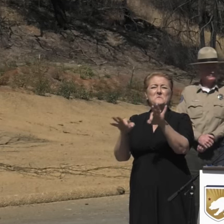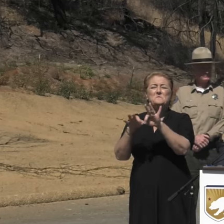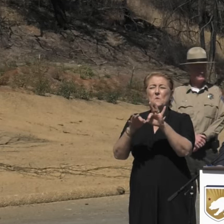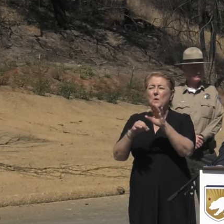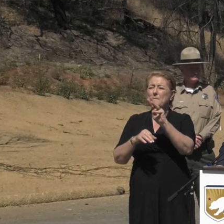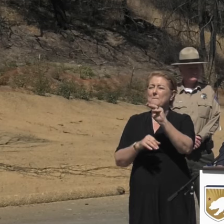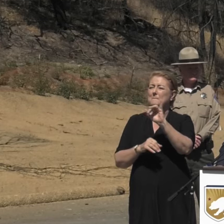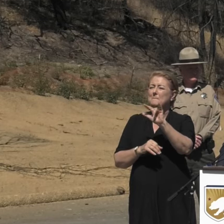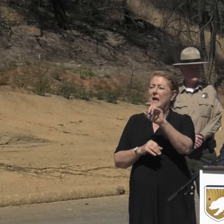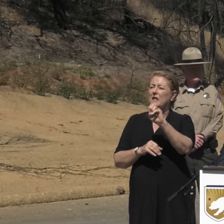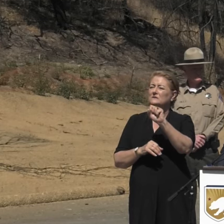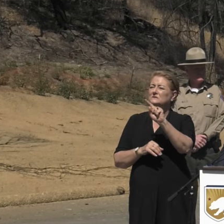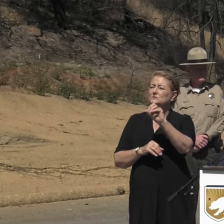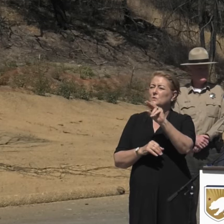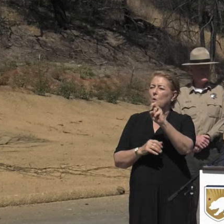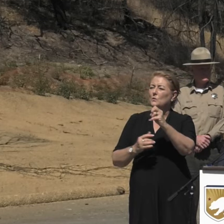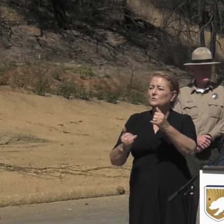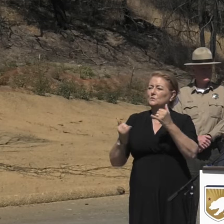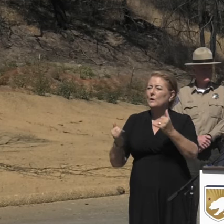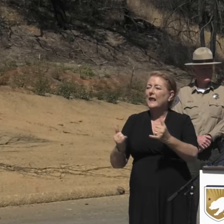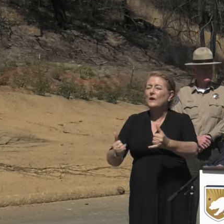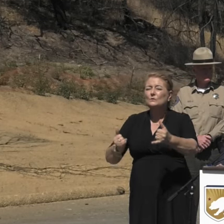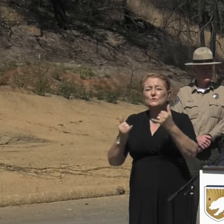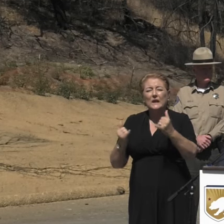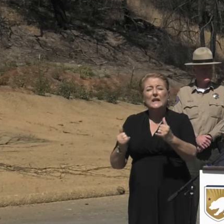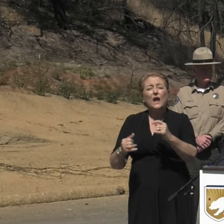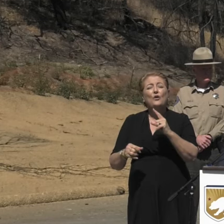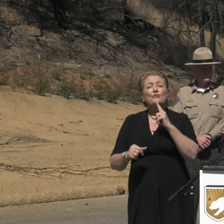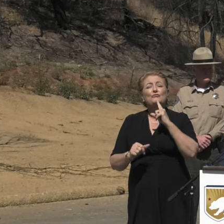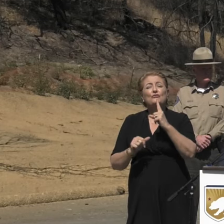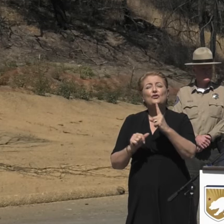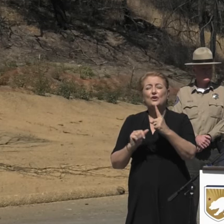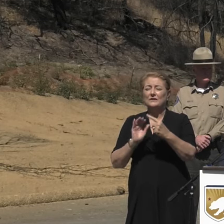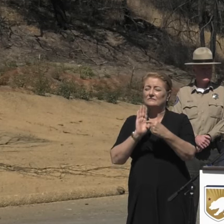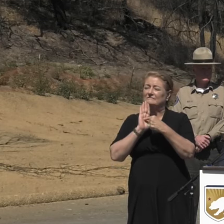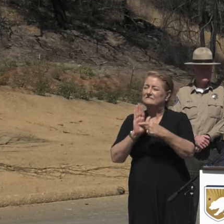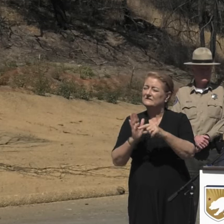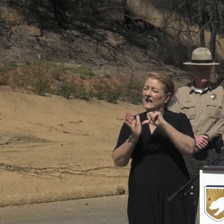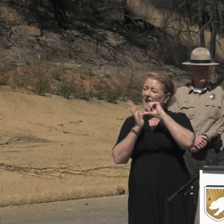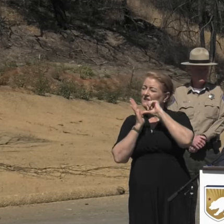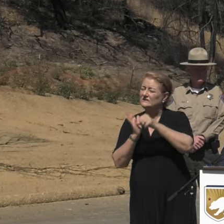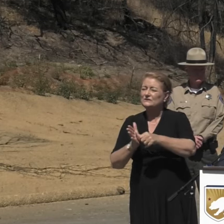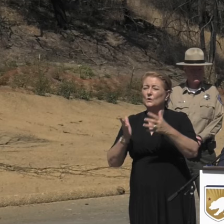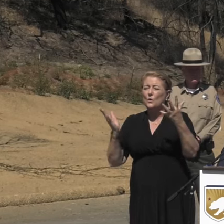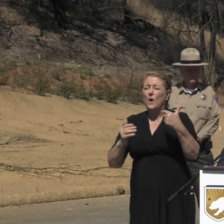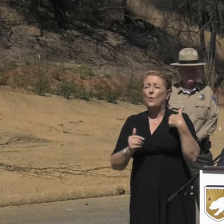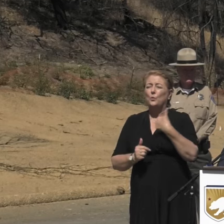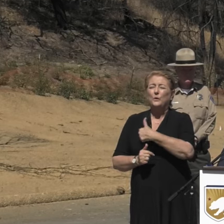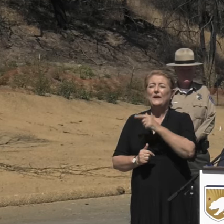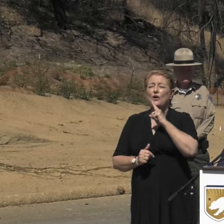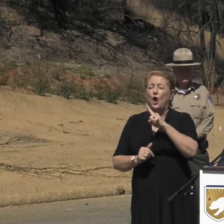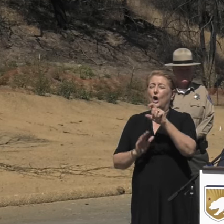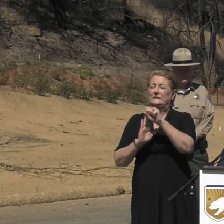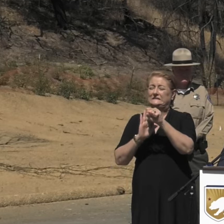Today's event really signifies what we're all about at state, and local, and federal government, and that's one team one fight.